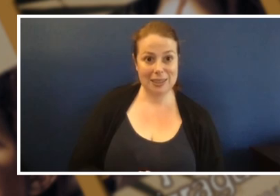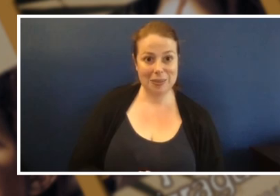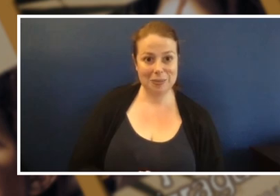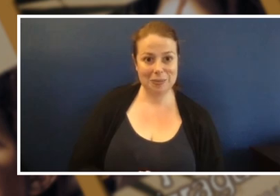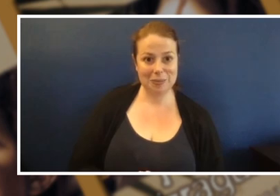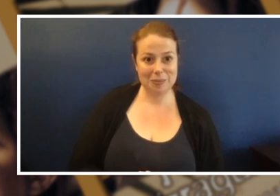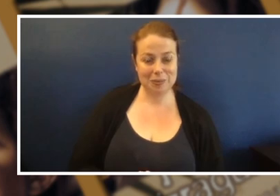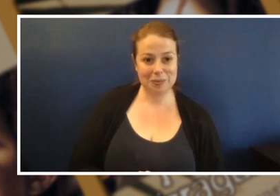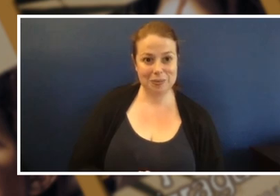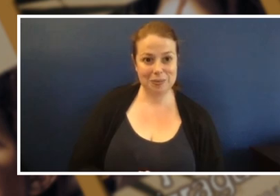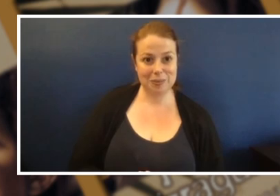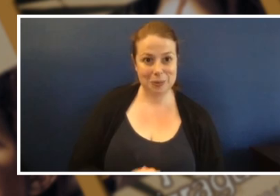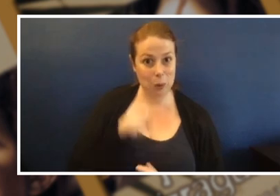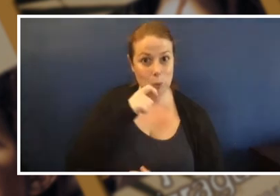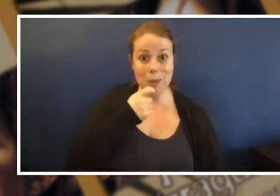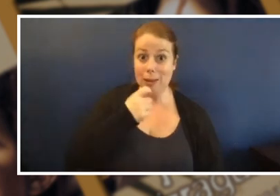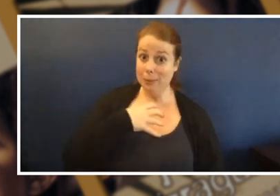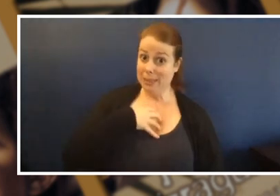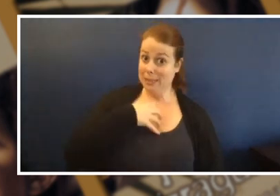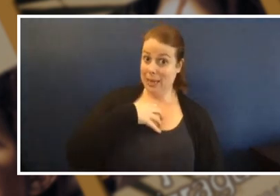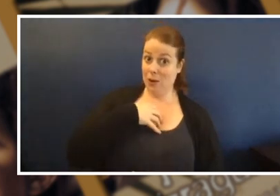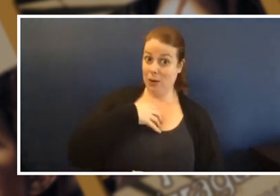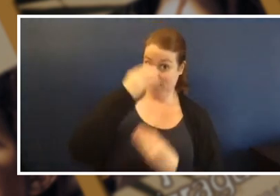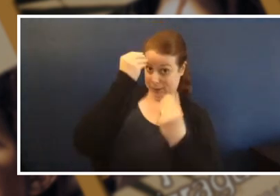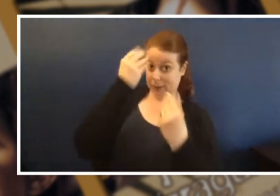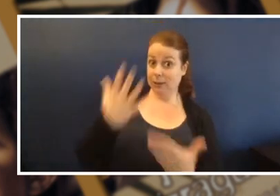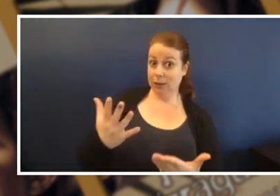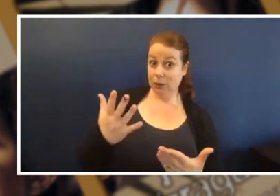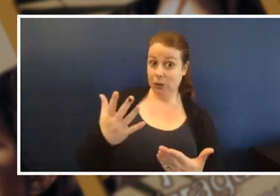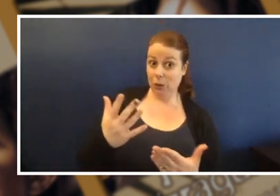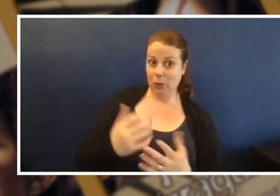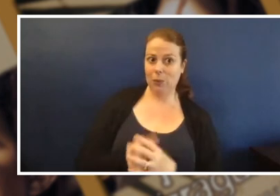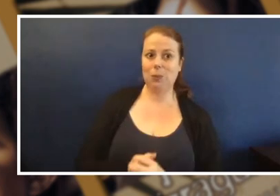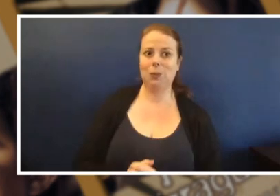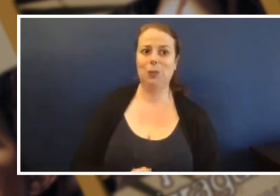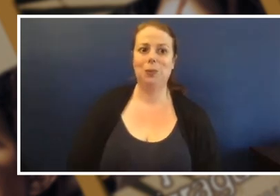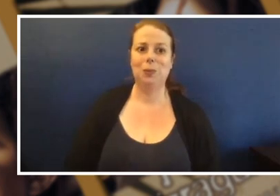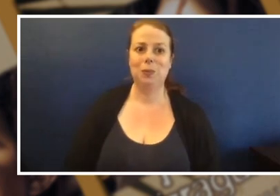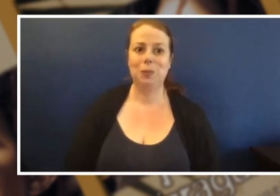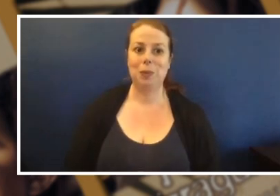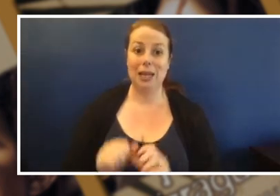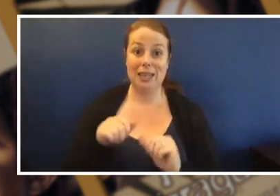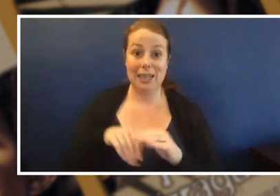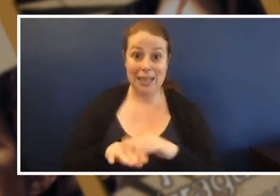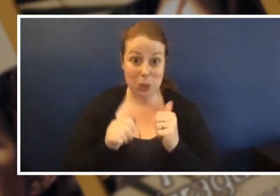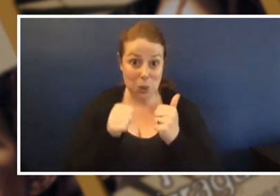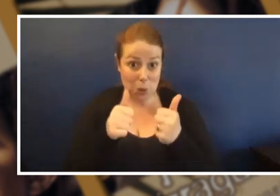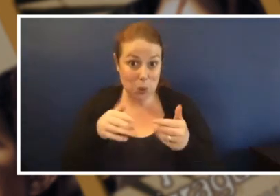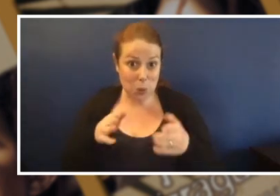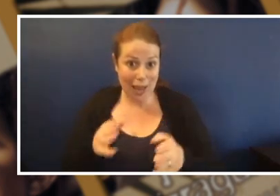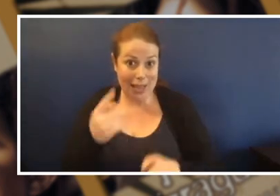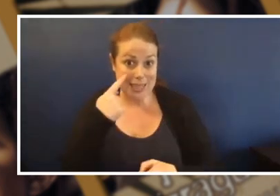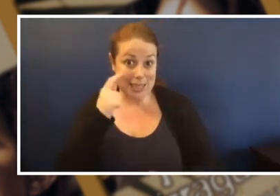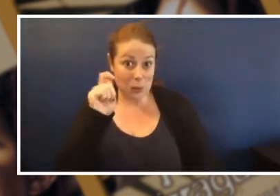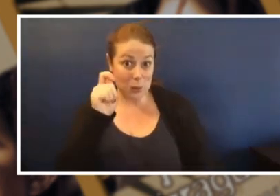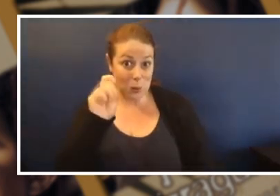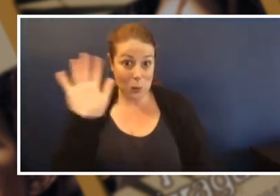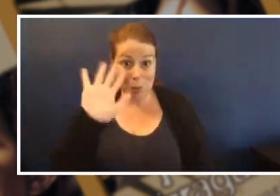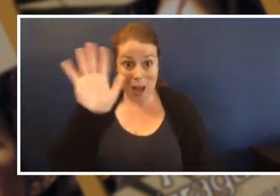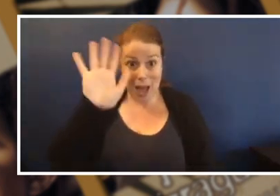It's going to be a bit scary, I'm just warning you but all in the best way. So we'll see you then. Bye.